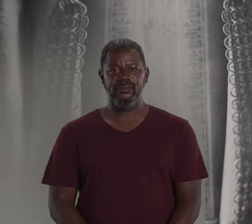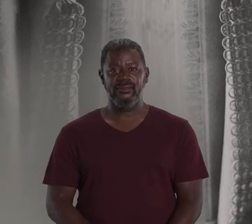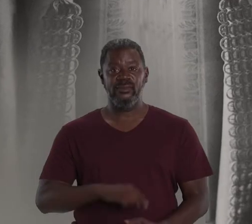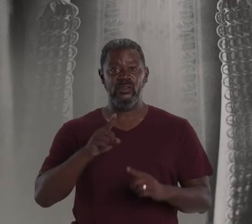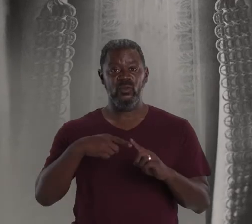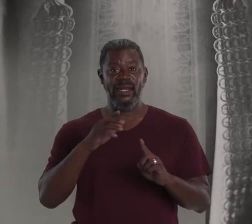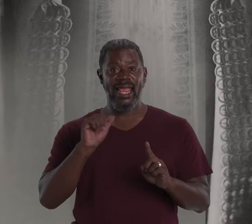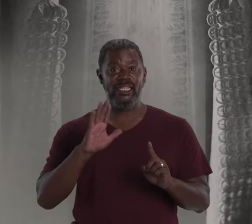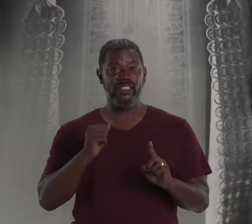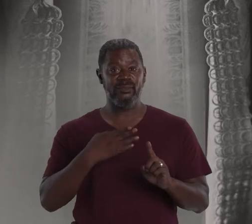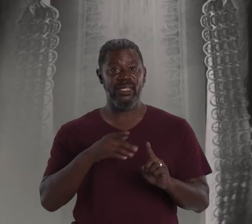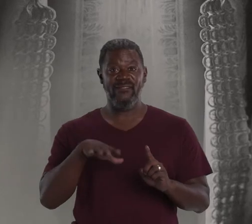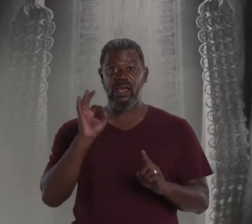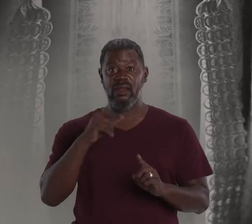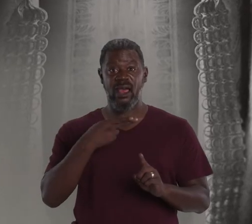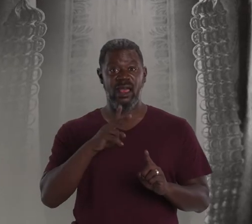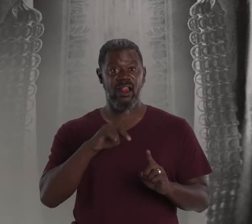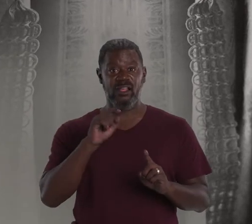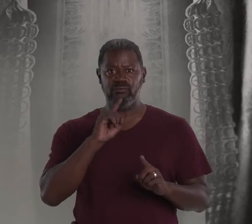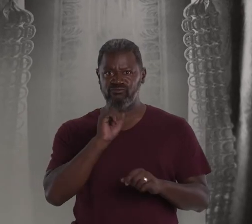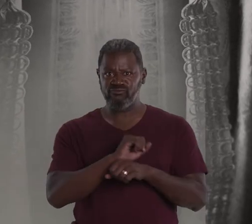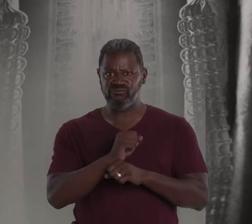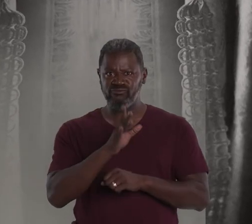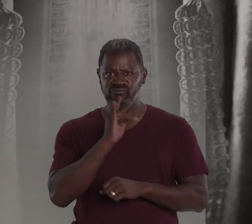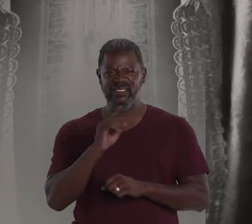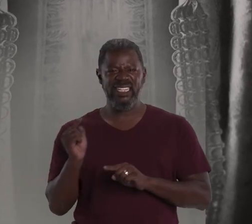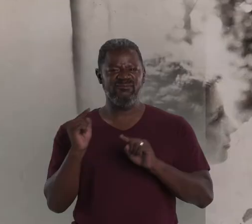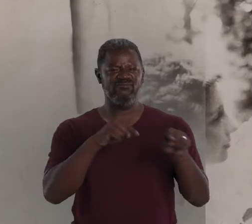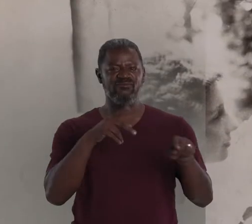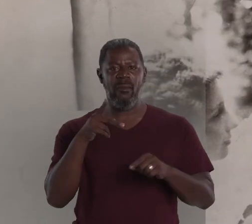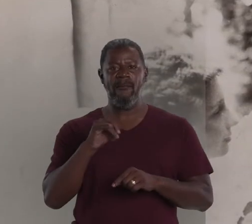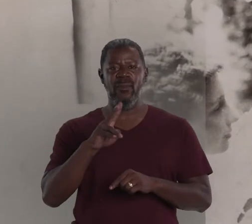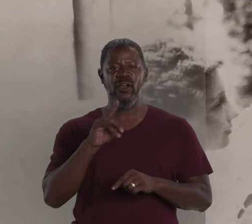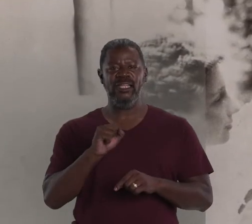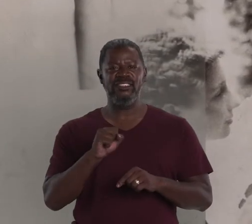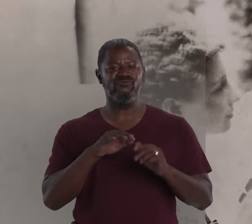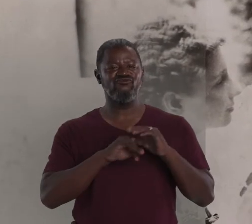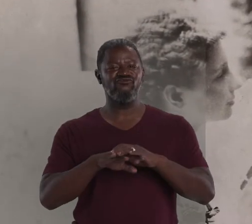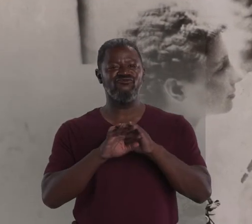When Bell learned Helen was speaking, he went to Perkins and spelled questions into her hands.